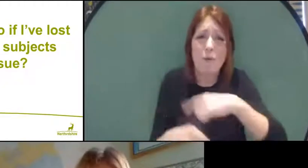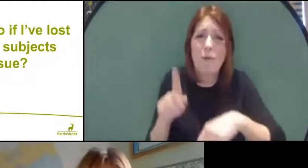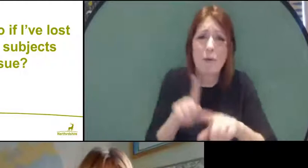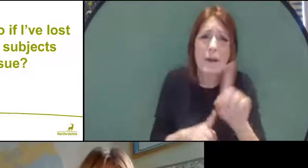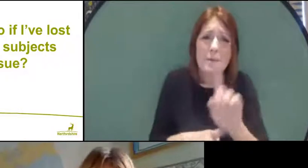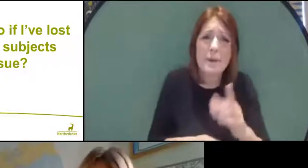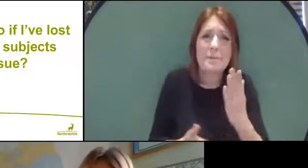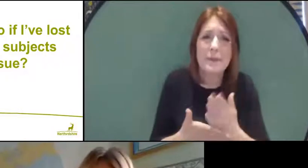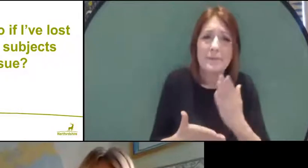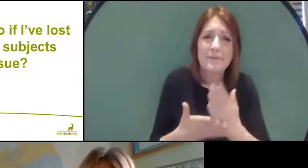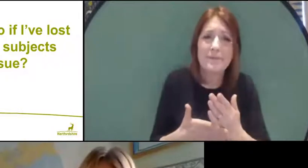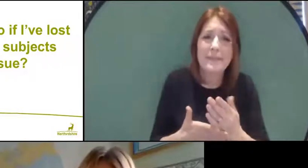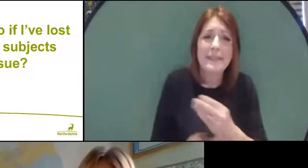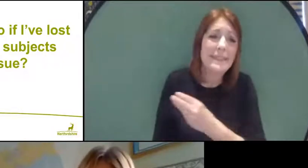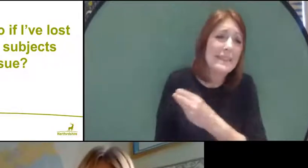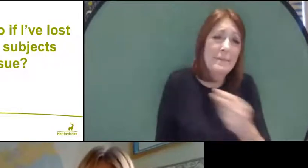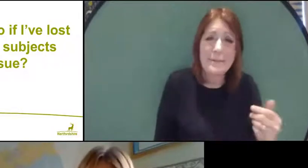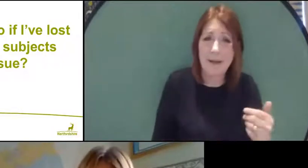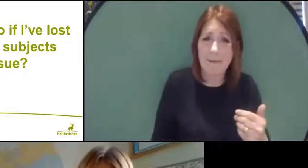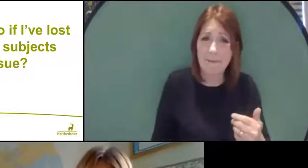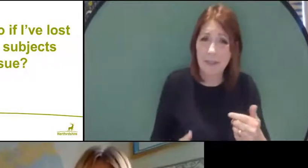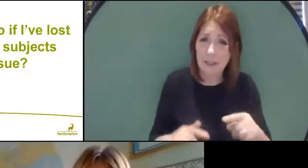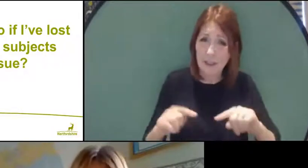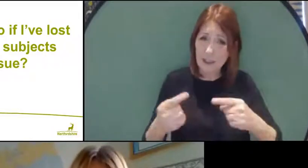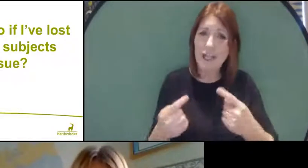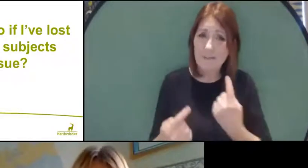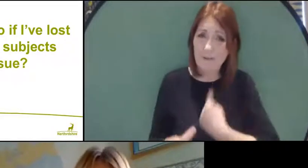it's sometimes a bit of a challenge for me, when I'm trying to work at home